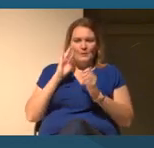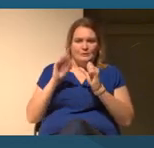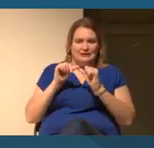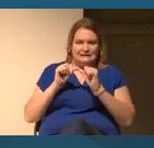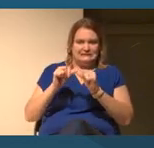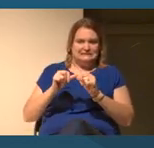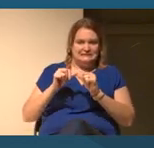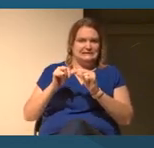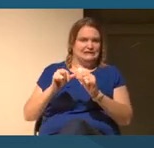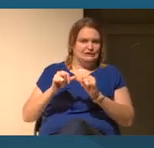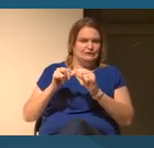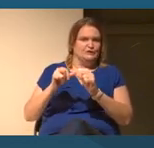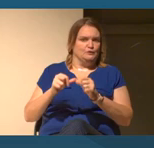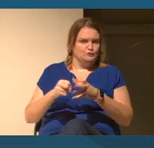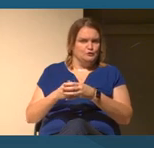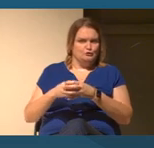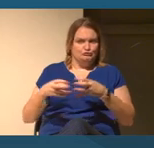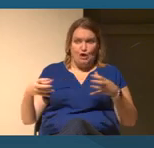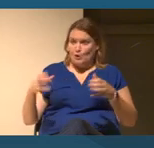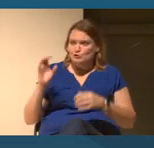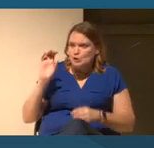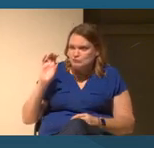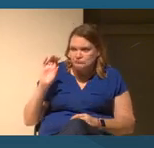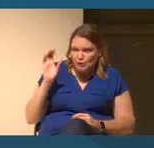We'd love for you to Google National Youth Summit.